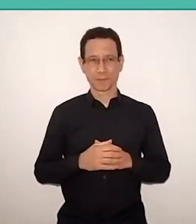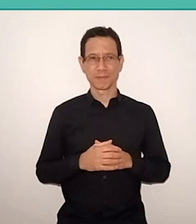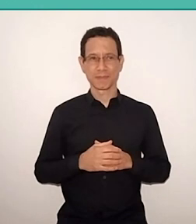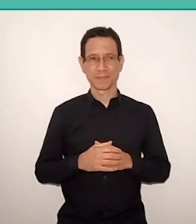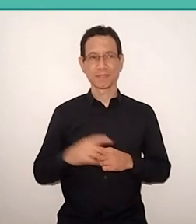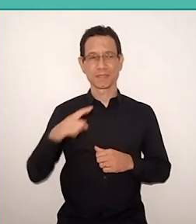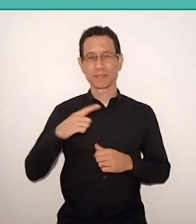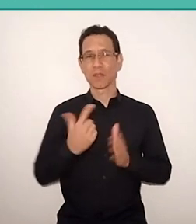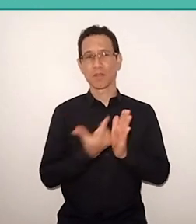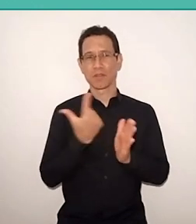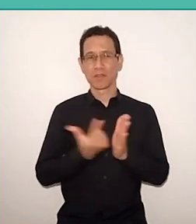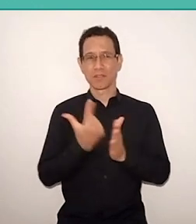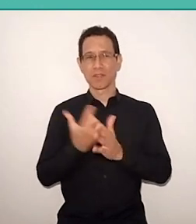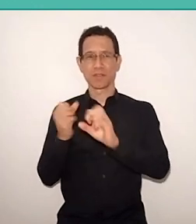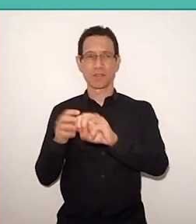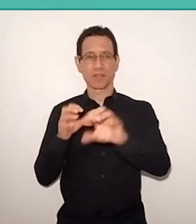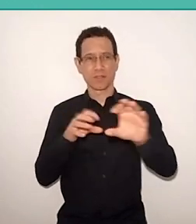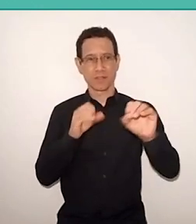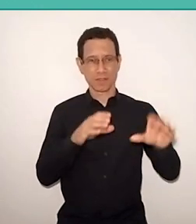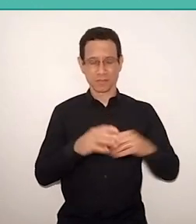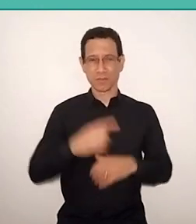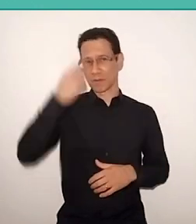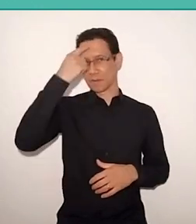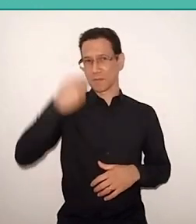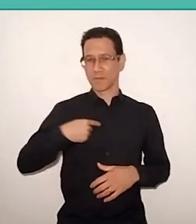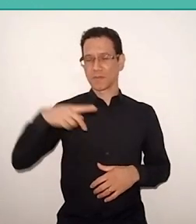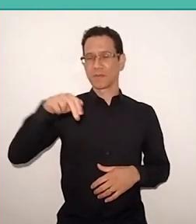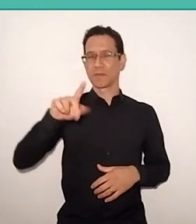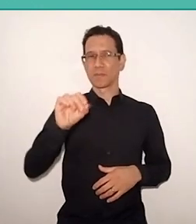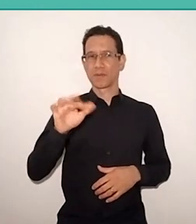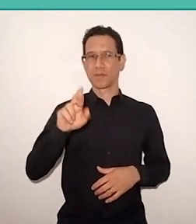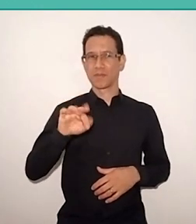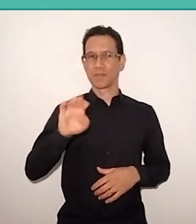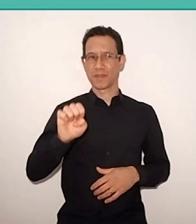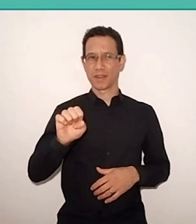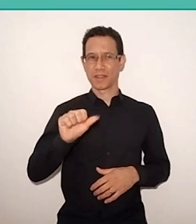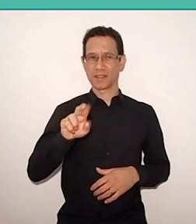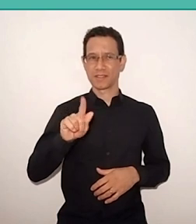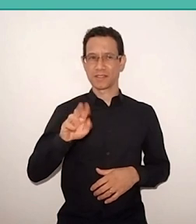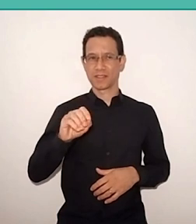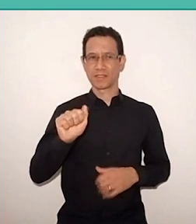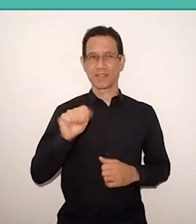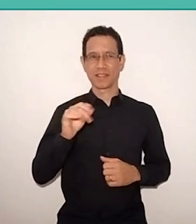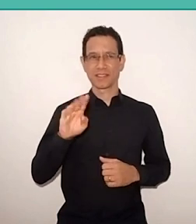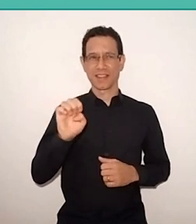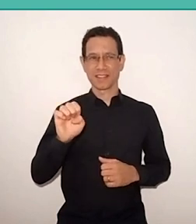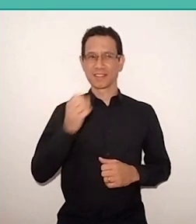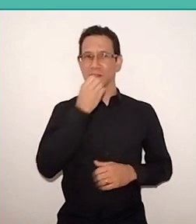“O Educador: Um perfil de Paulo Freire”. Sergio Haddad. Good afternoon, Sergio, darling.